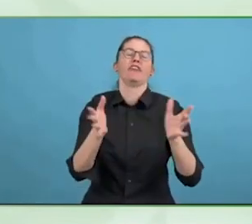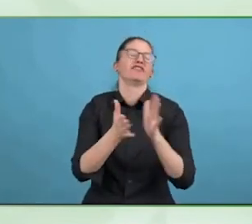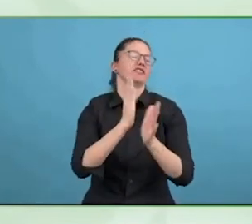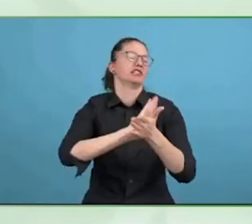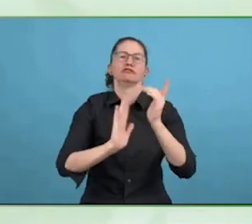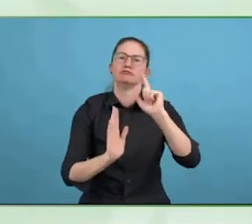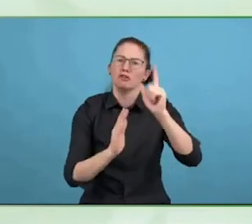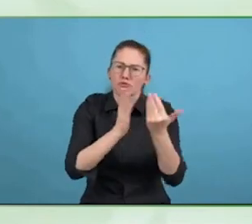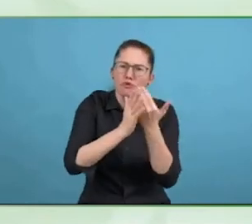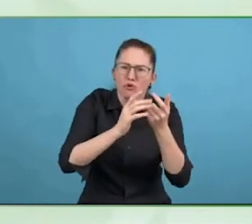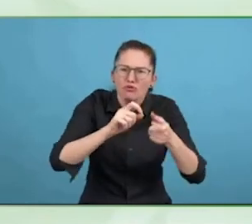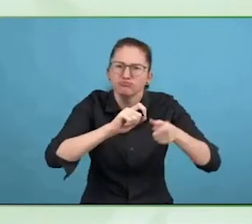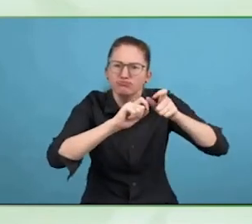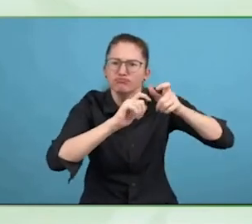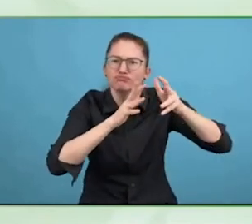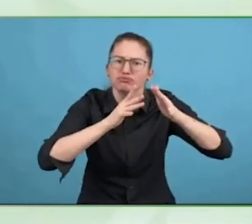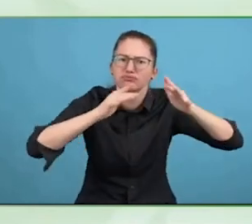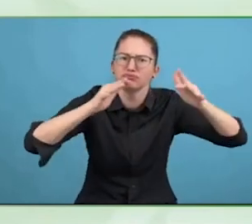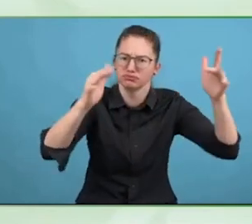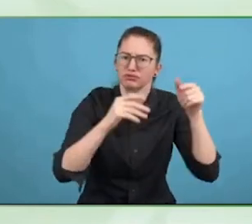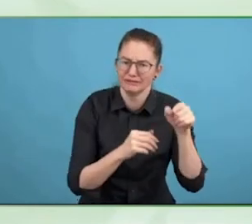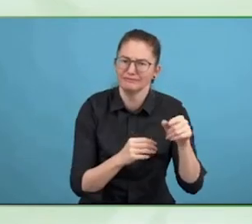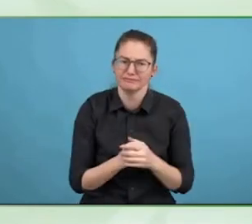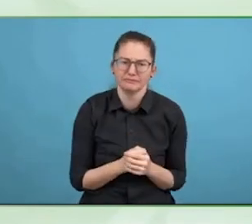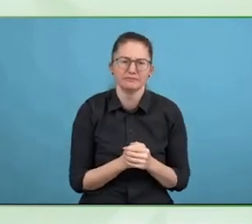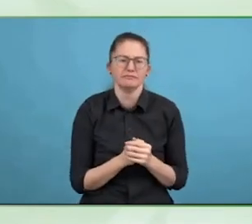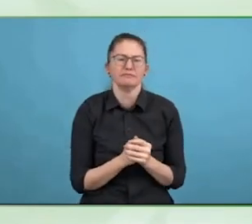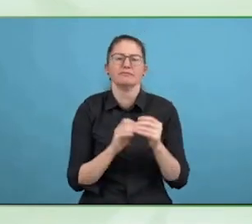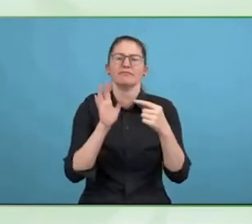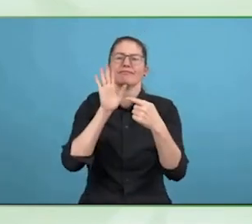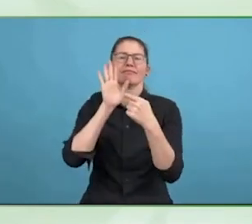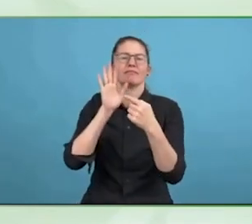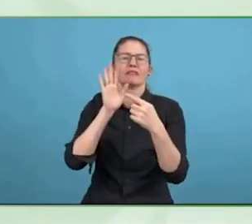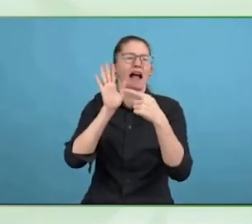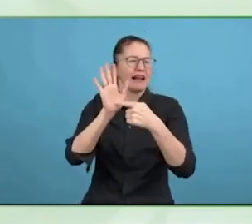The fact that these courses are taught by professors with great